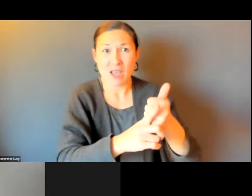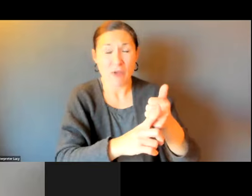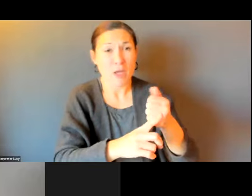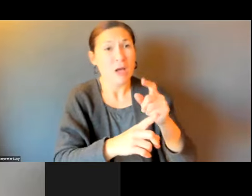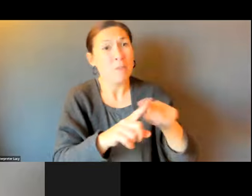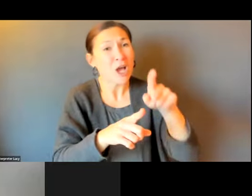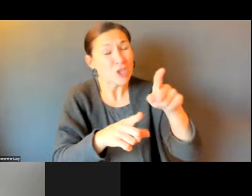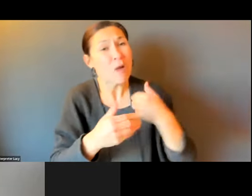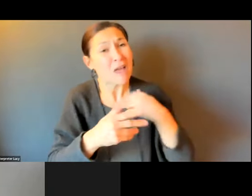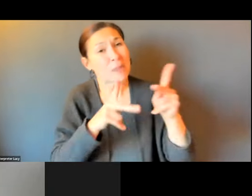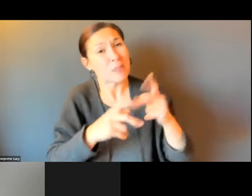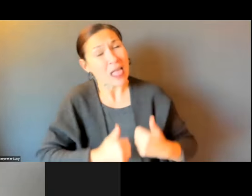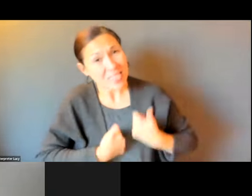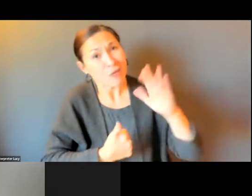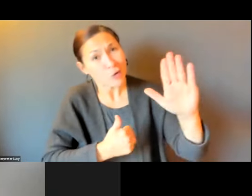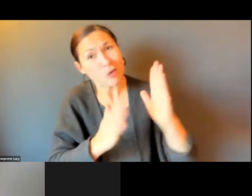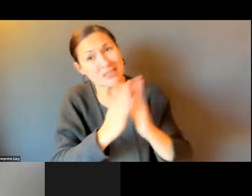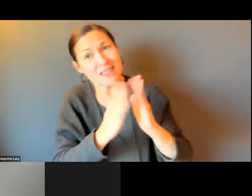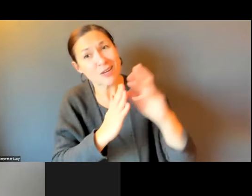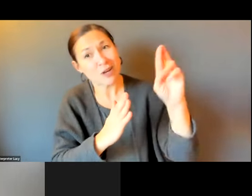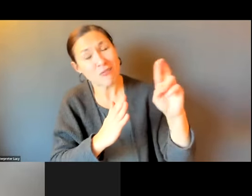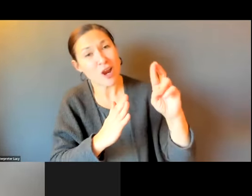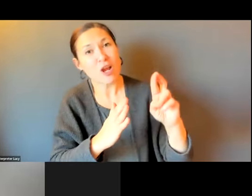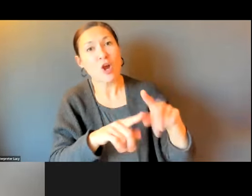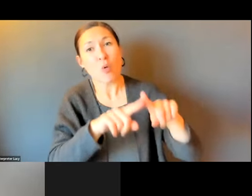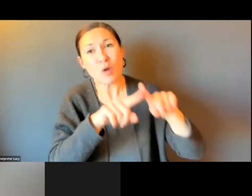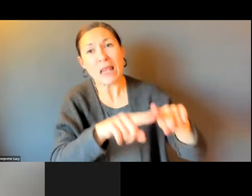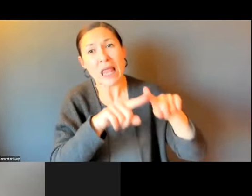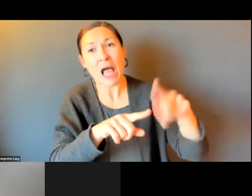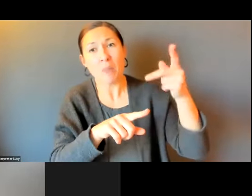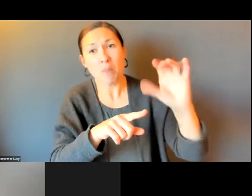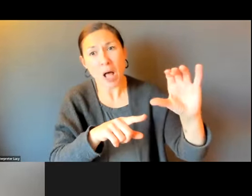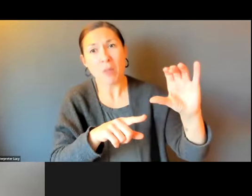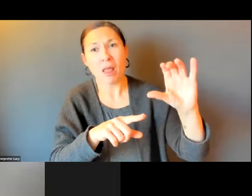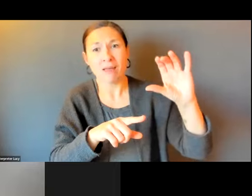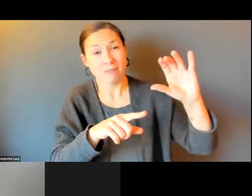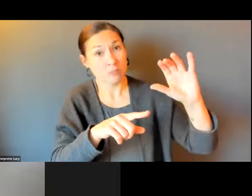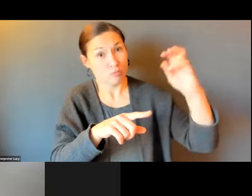MUNICIPALITIES. YOUR PEOPLE IN REVERE ARE DEPENDENT ON THE TRANSPORTATION.